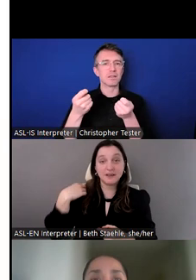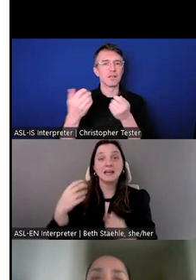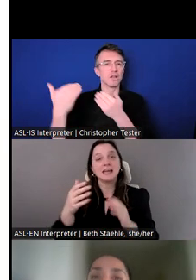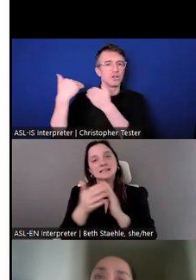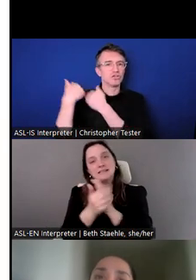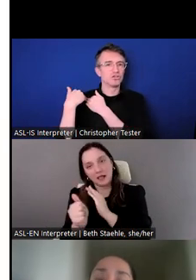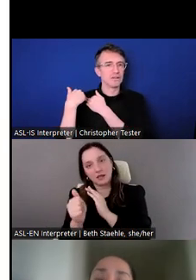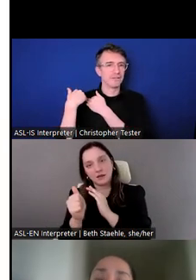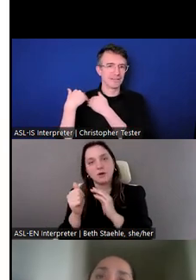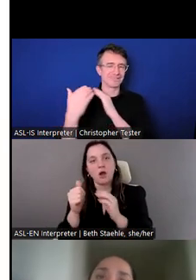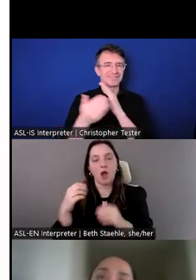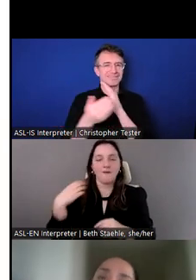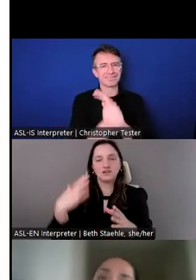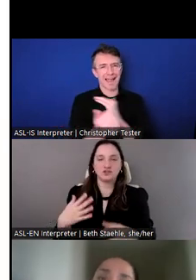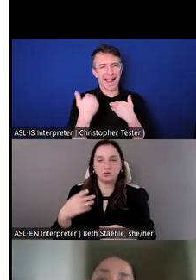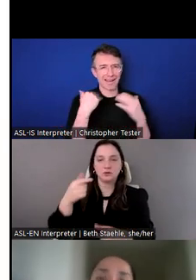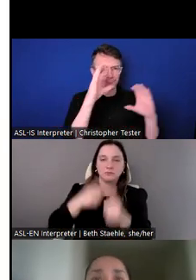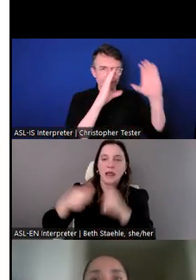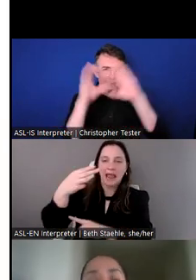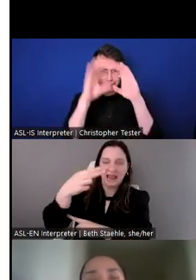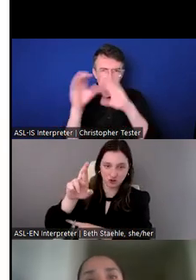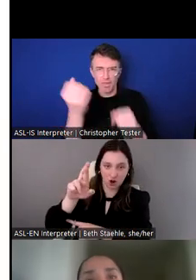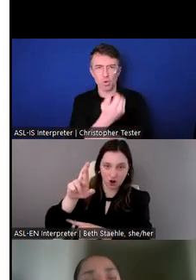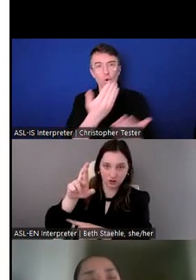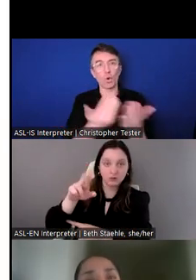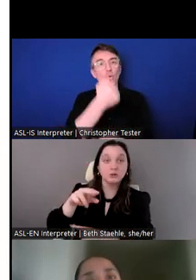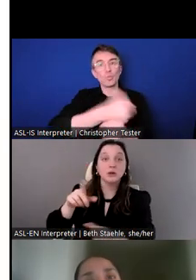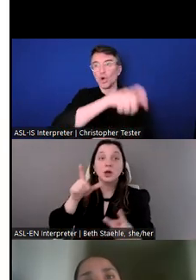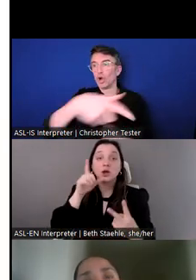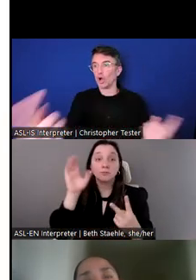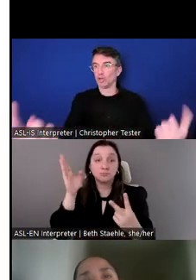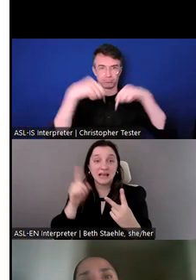And I'm accompanied by my colleague Julia Schiwal, a senior program specialist, supporting